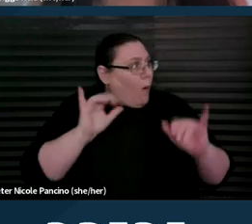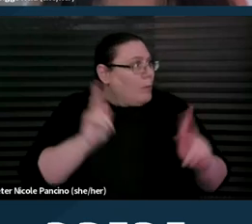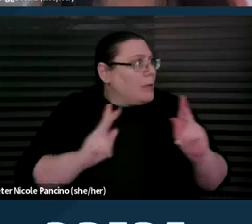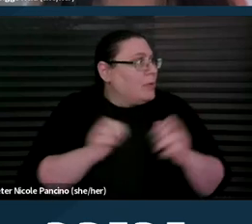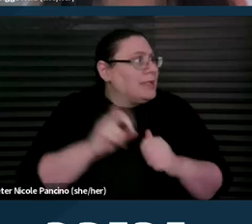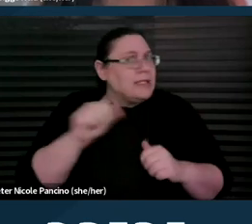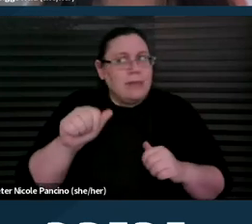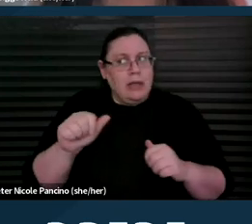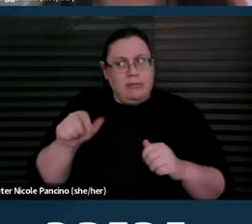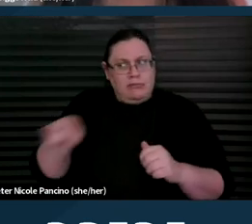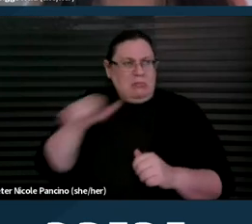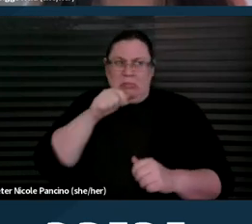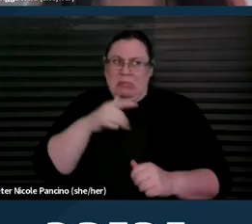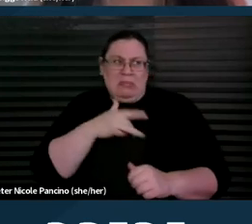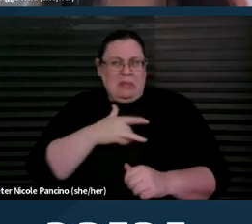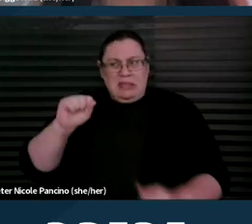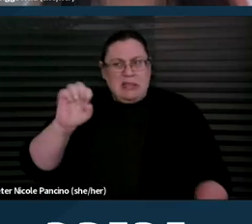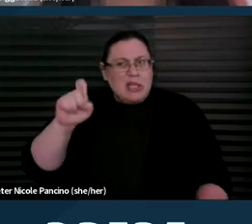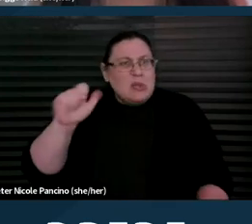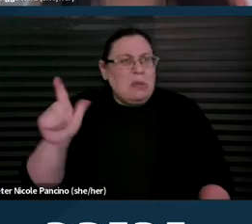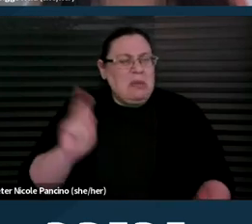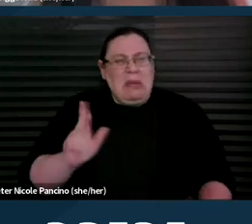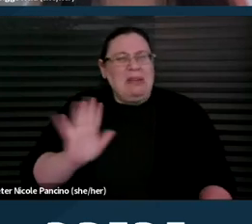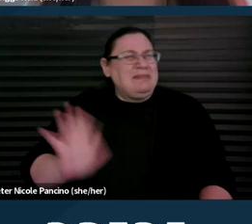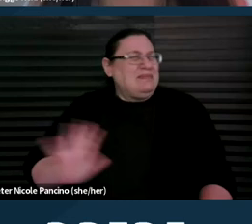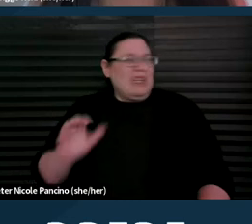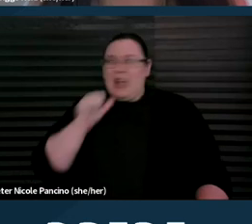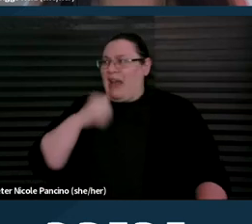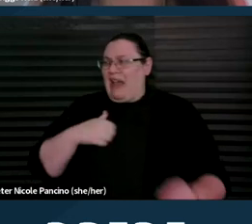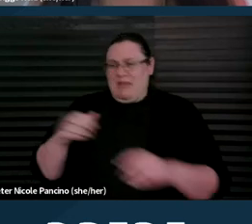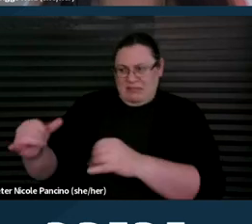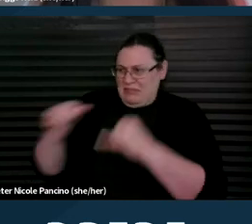sexual beings with the same preferences, hopes and dreams around building